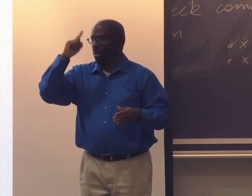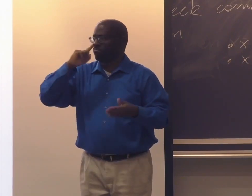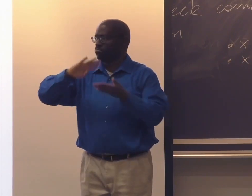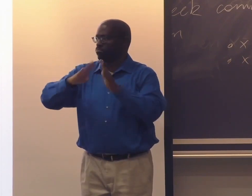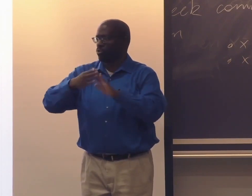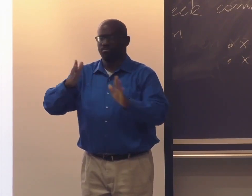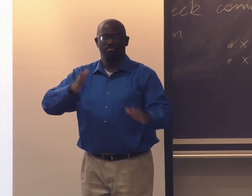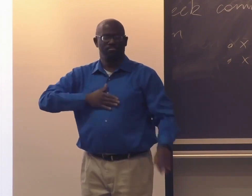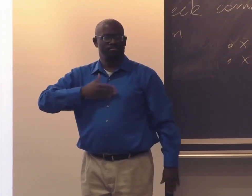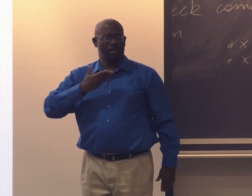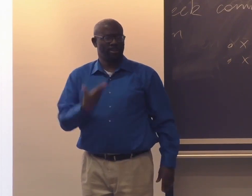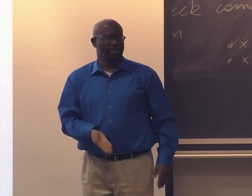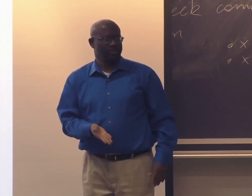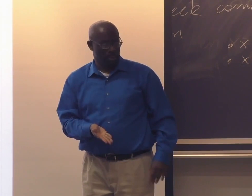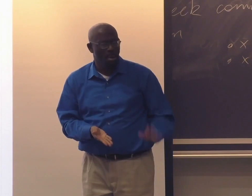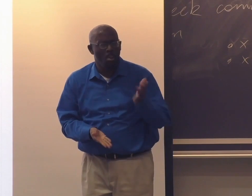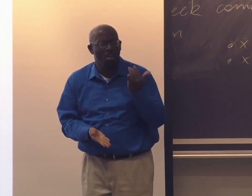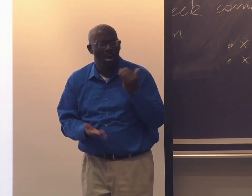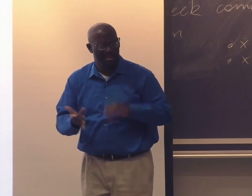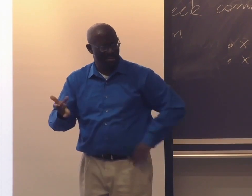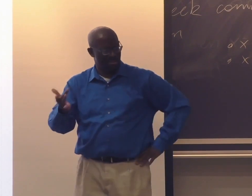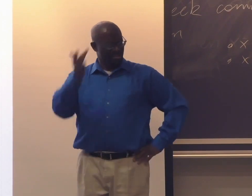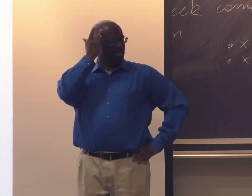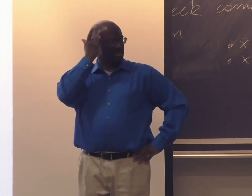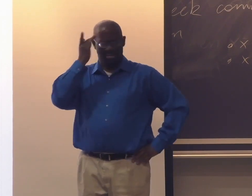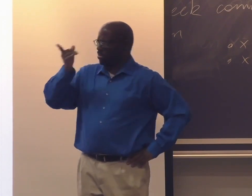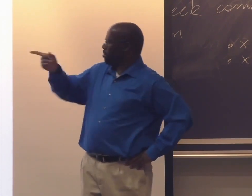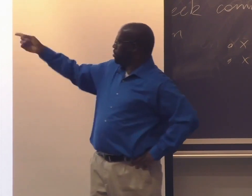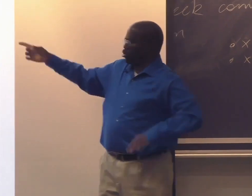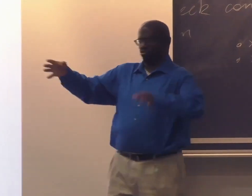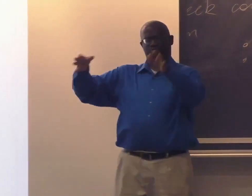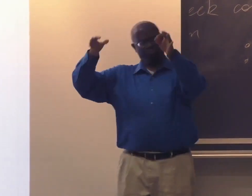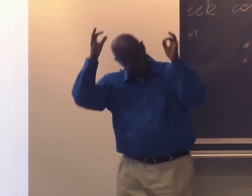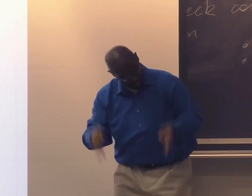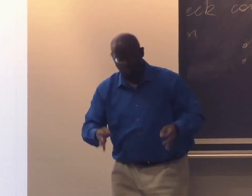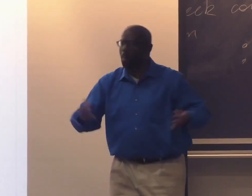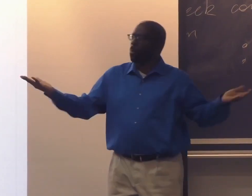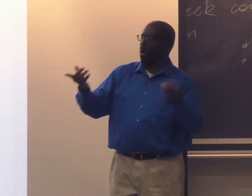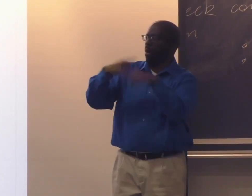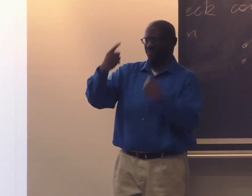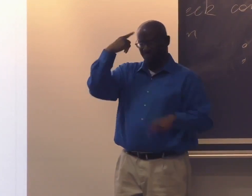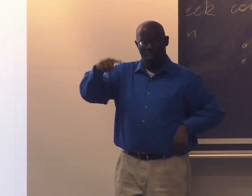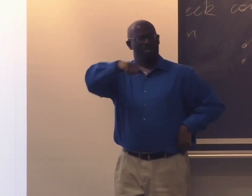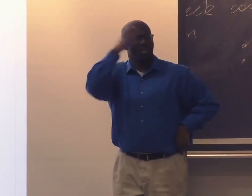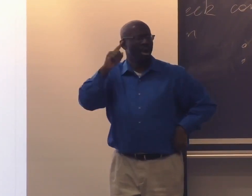And so what happened is that the deaf Black community got very upset because Nyle was deciding